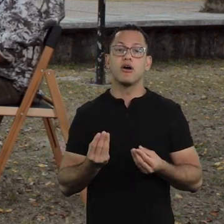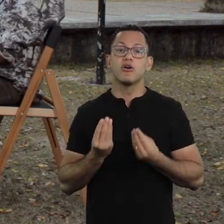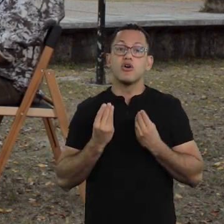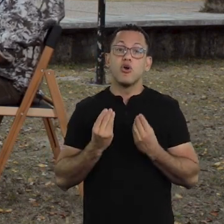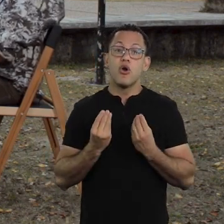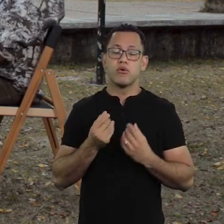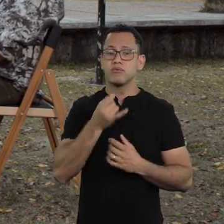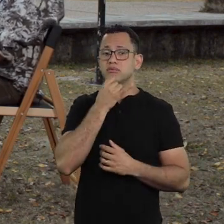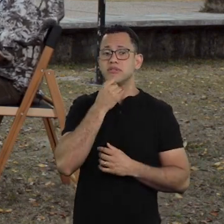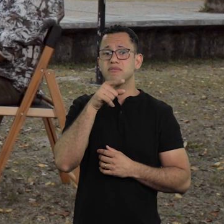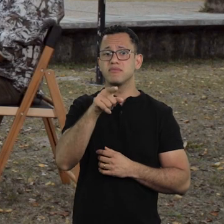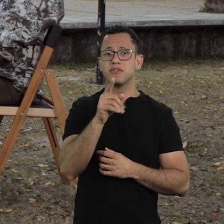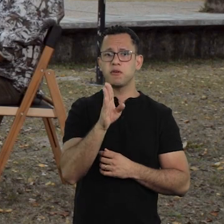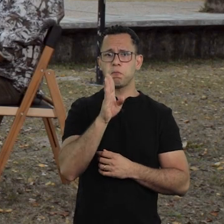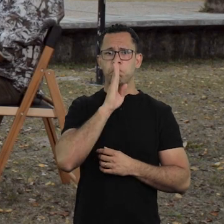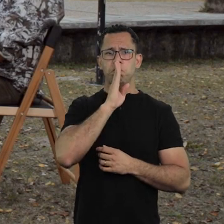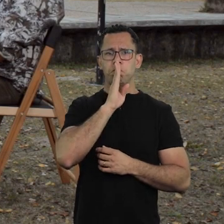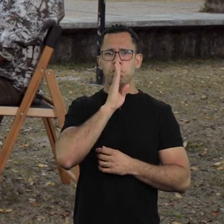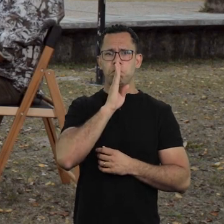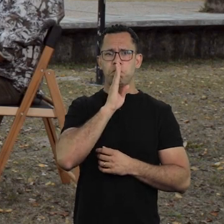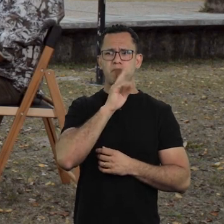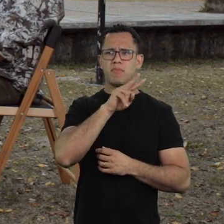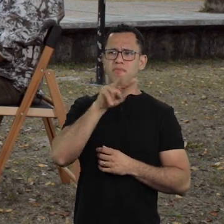How can you not be disturbed?